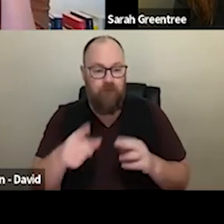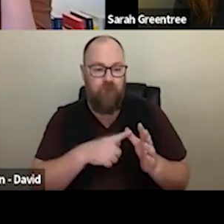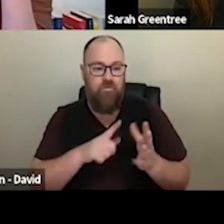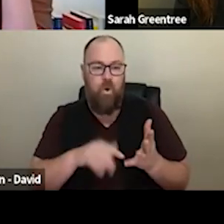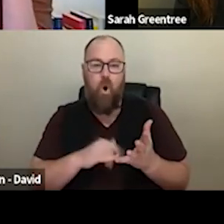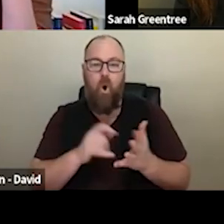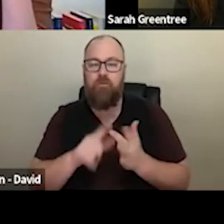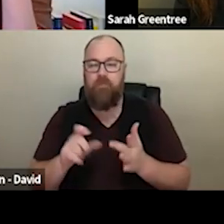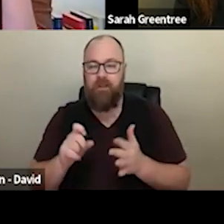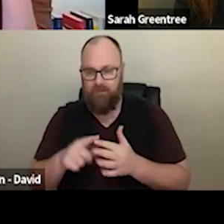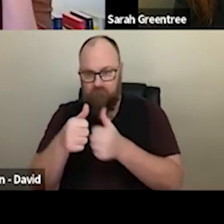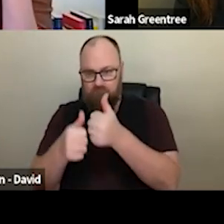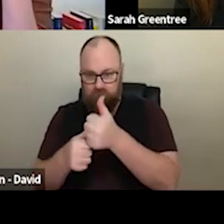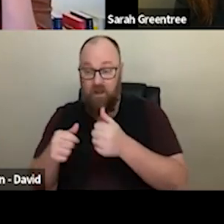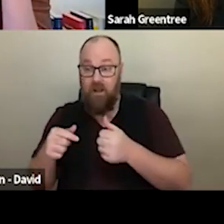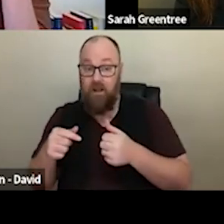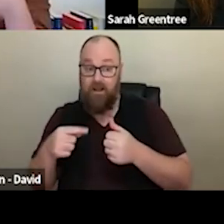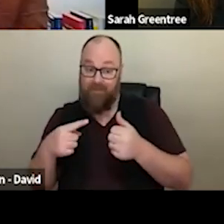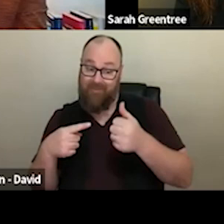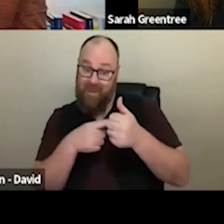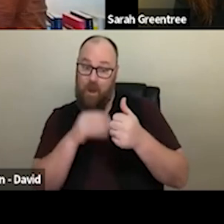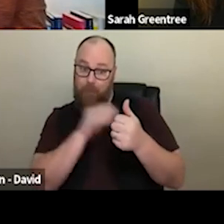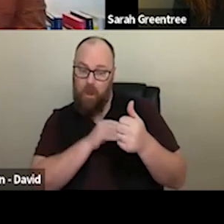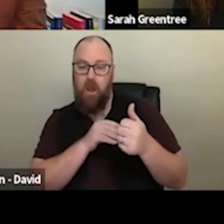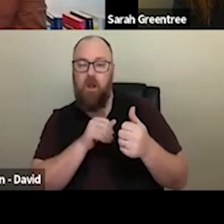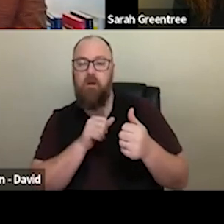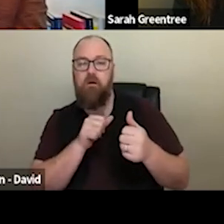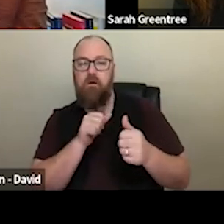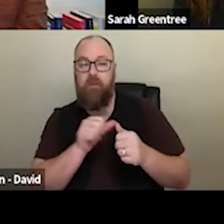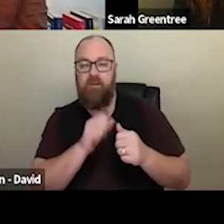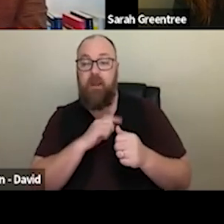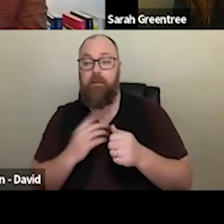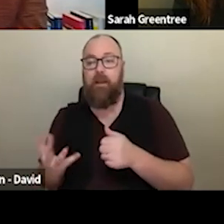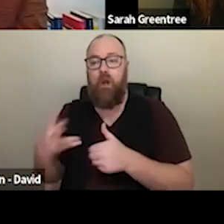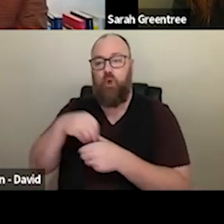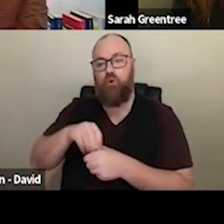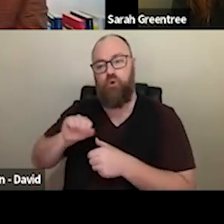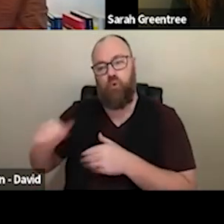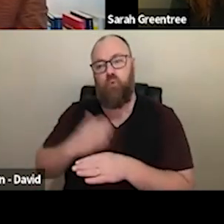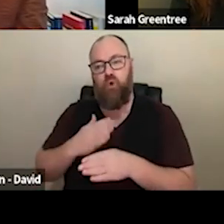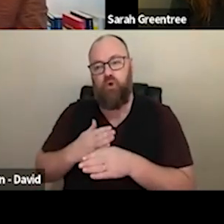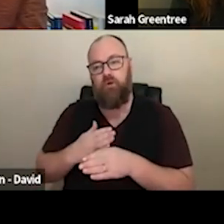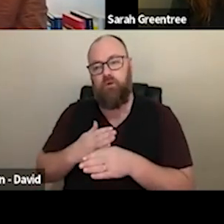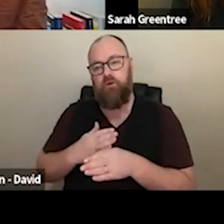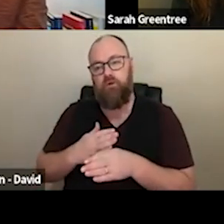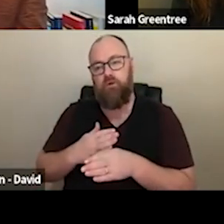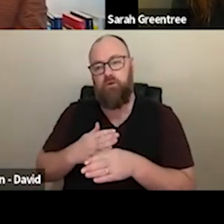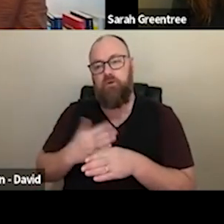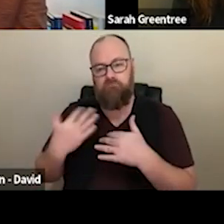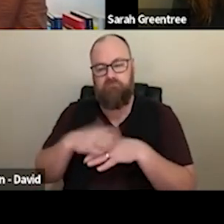and it is practical, they build the work that you are doing as part of that activity for that expression of interest. They, bill the work that you're doing as part of that activity for their expression of interest